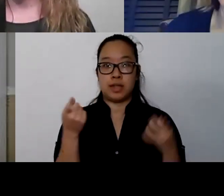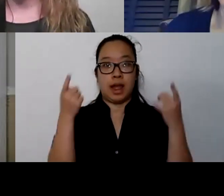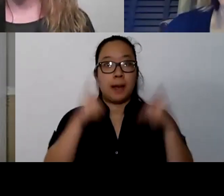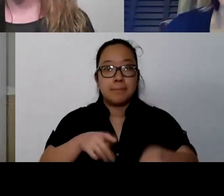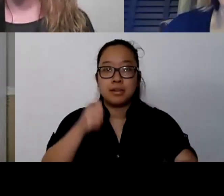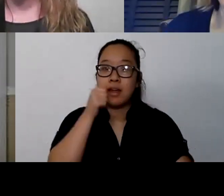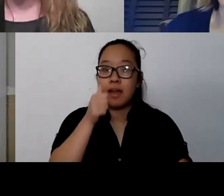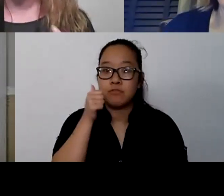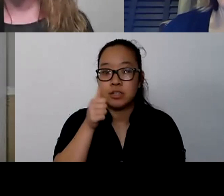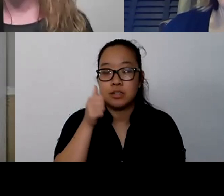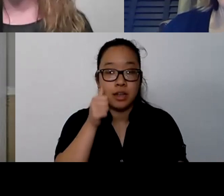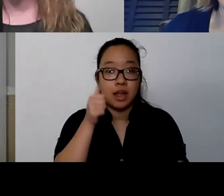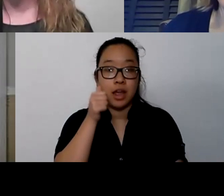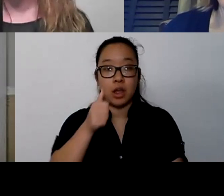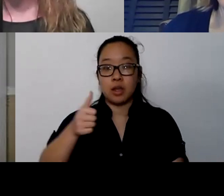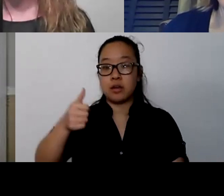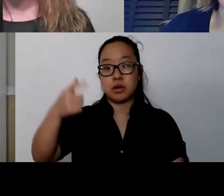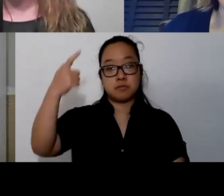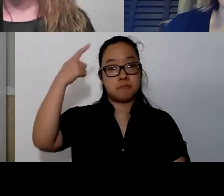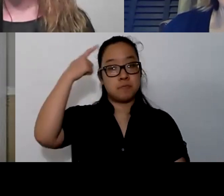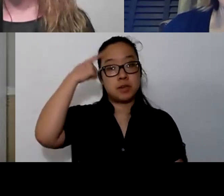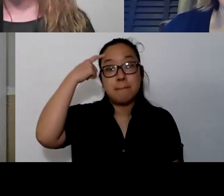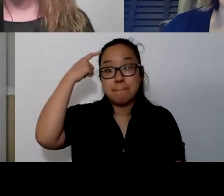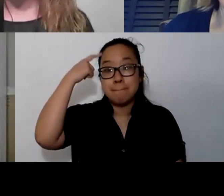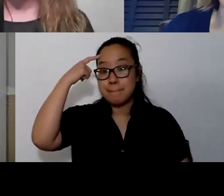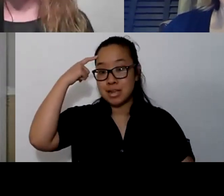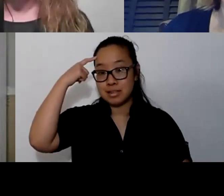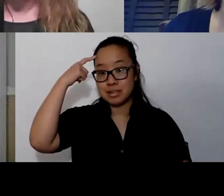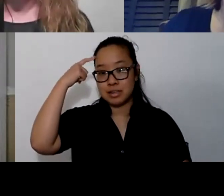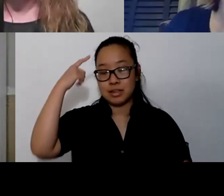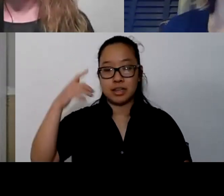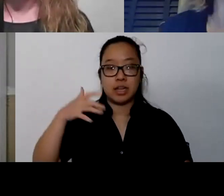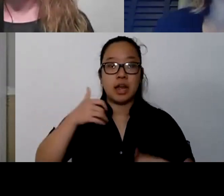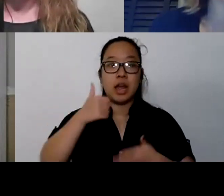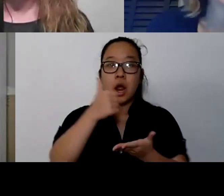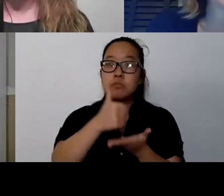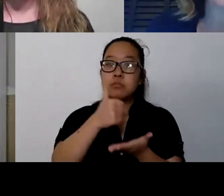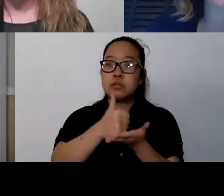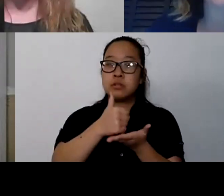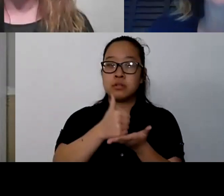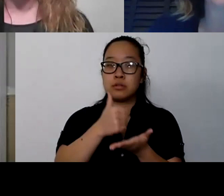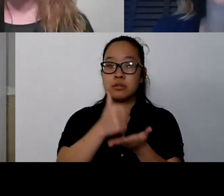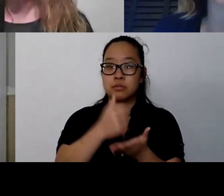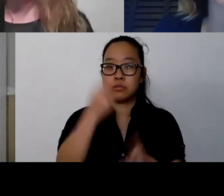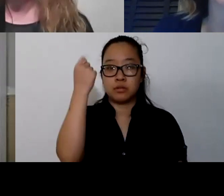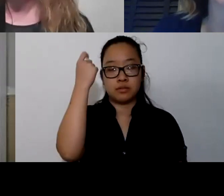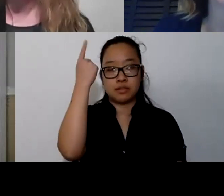so I think it's really helpful to just understand that, okay, I'm normal.